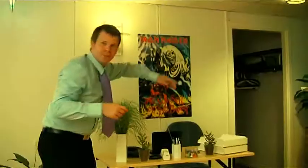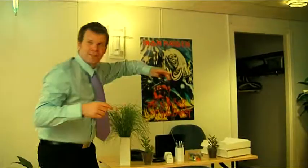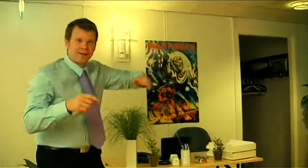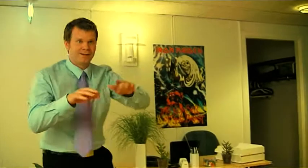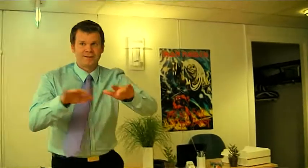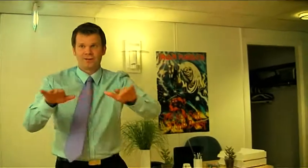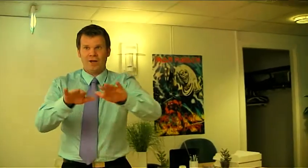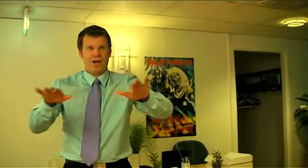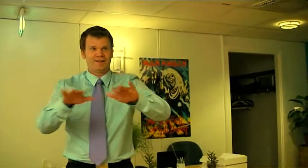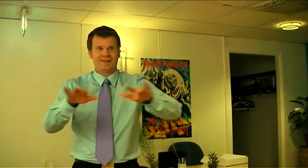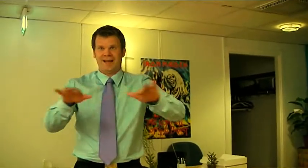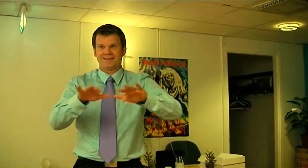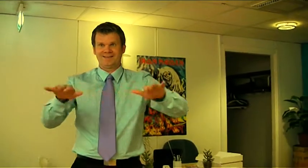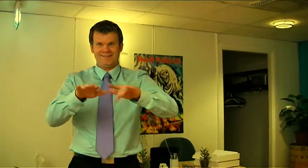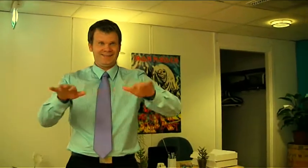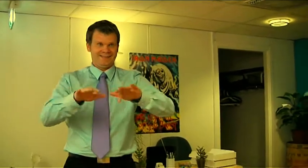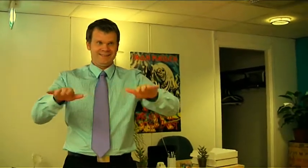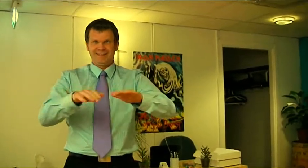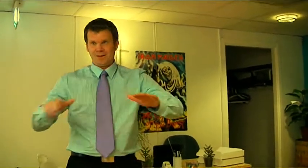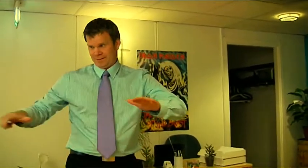Computers!